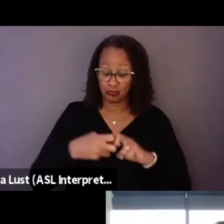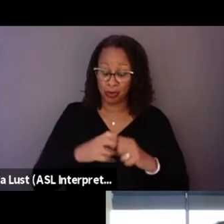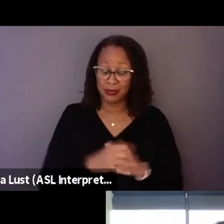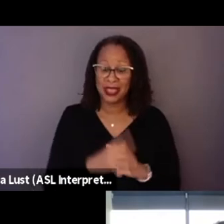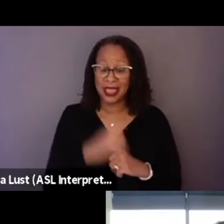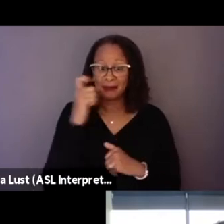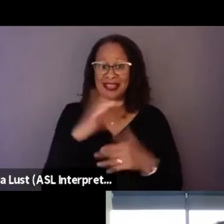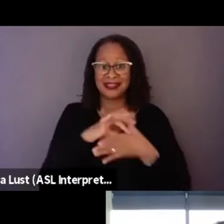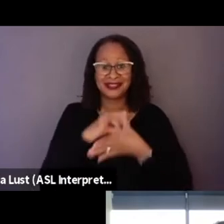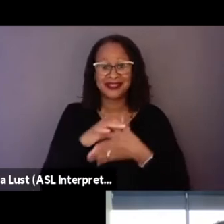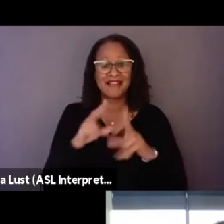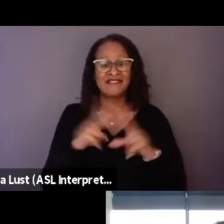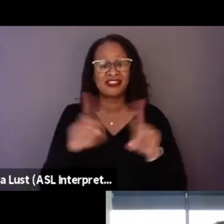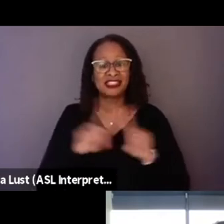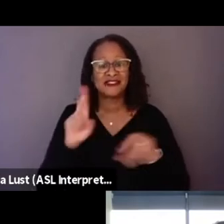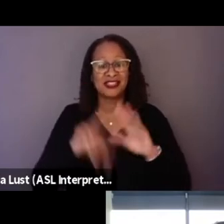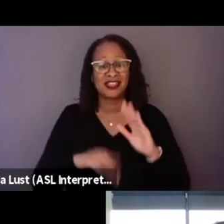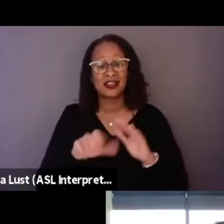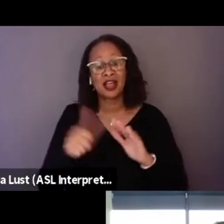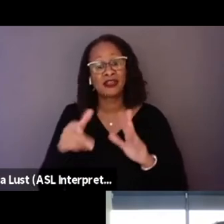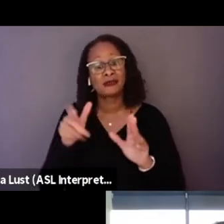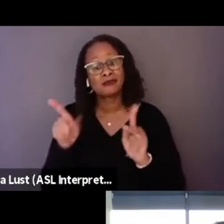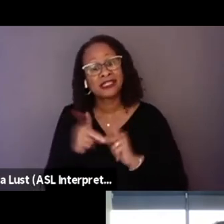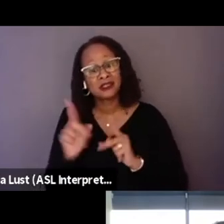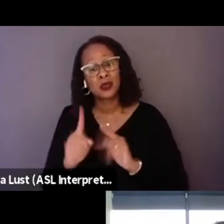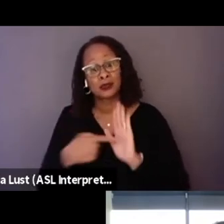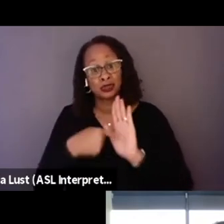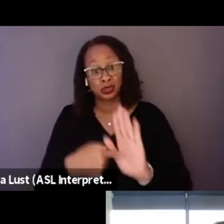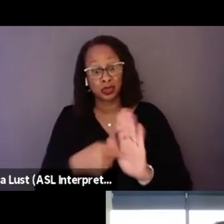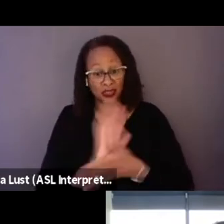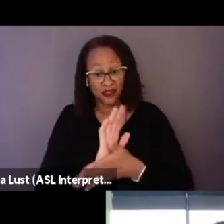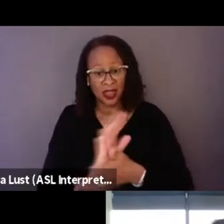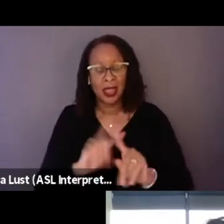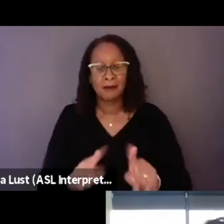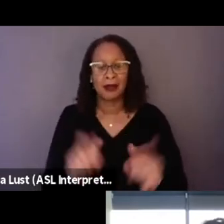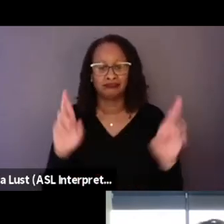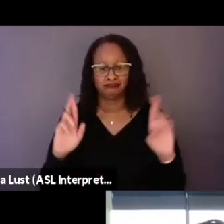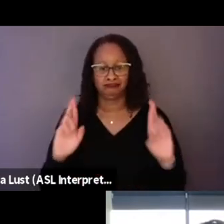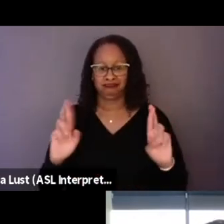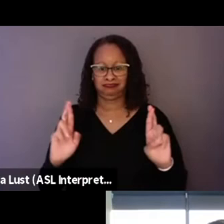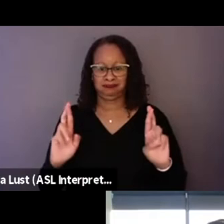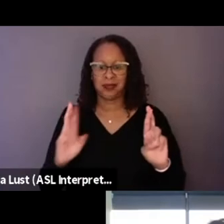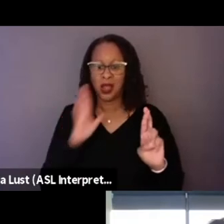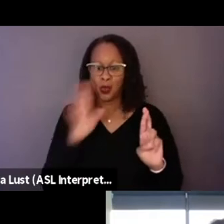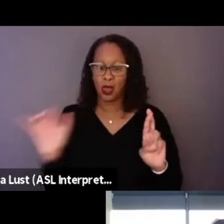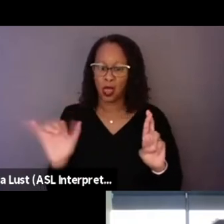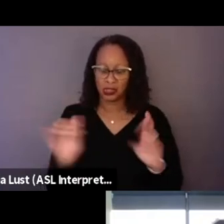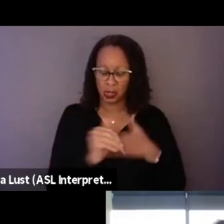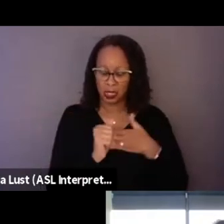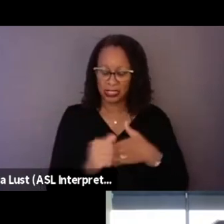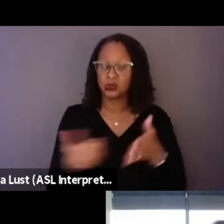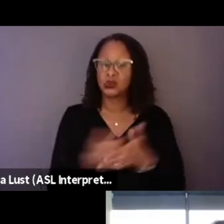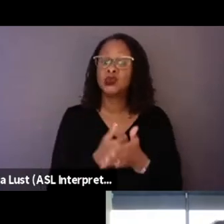is very different in other places where we've showed the film, but we were hopeful that it would also lead to new conversations there.